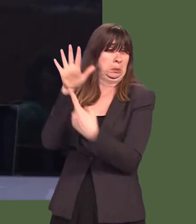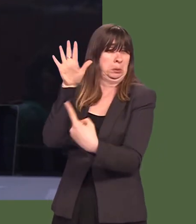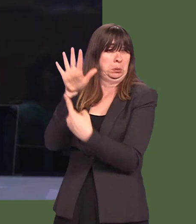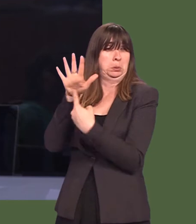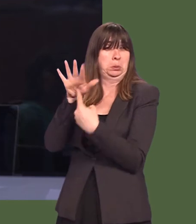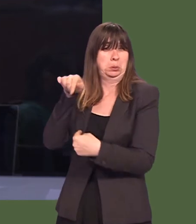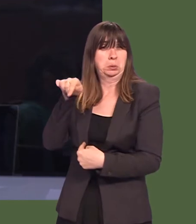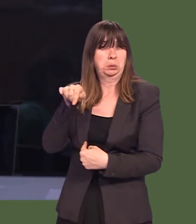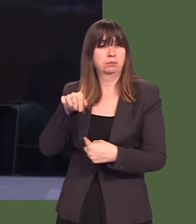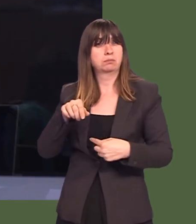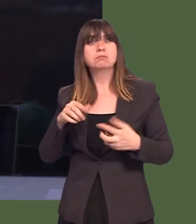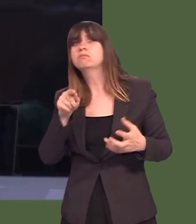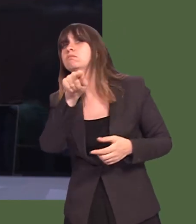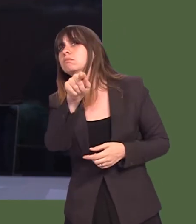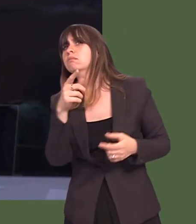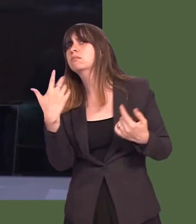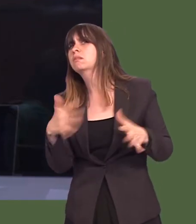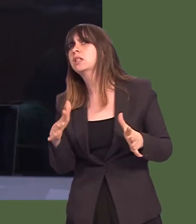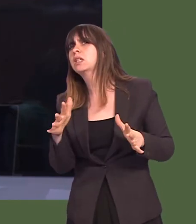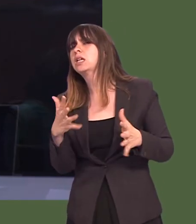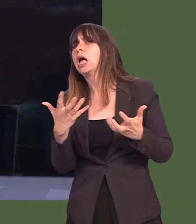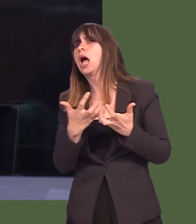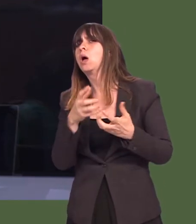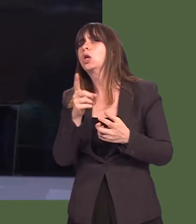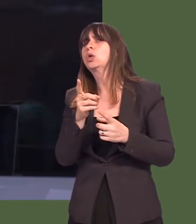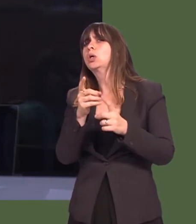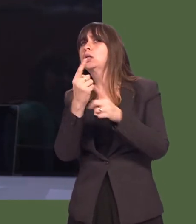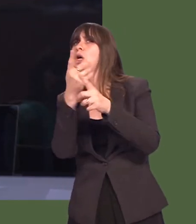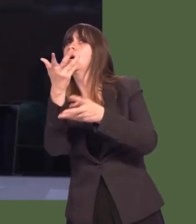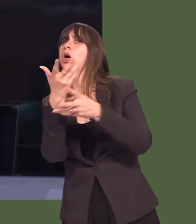So, can I ask the First Minister what progress he has made in terms of persuading his counterparts